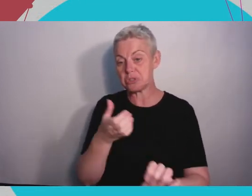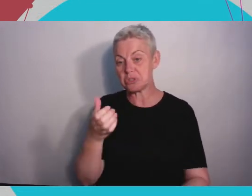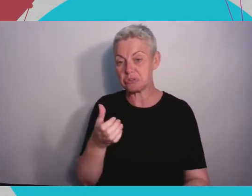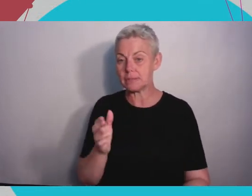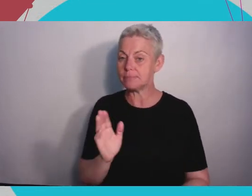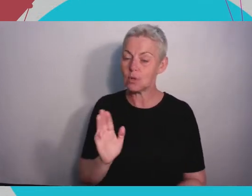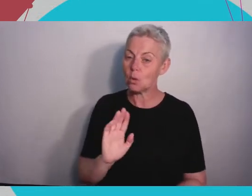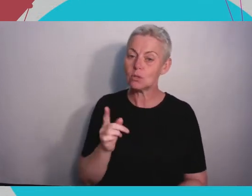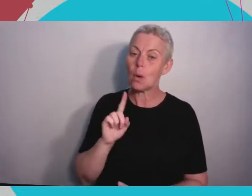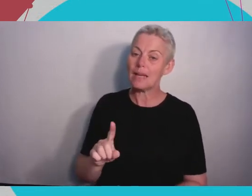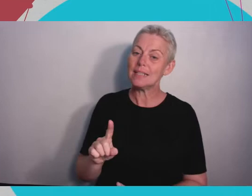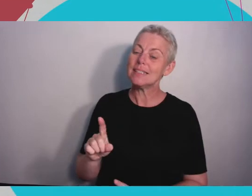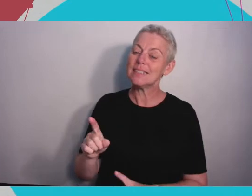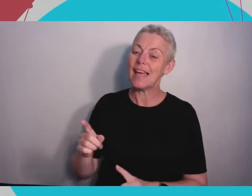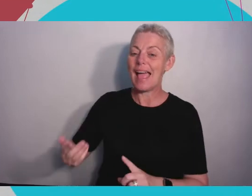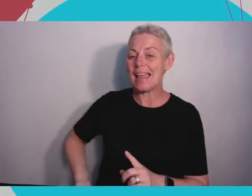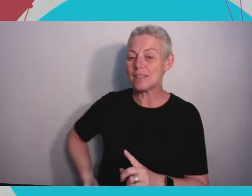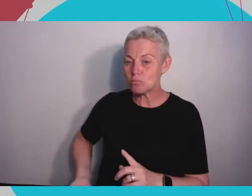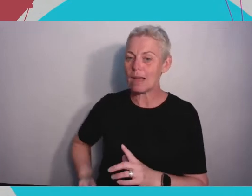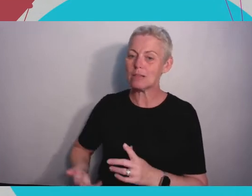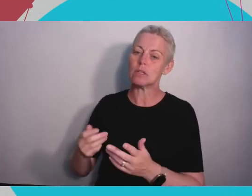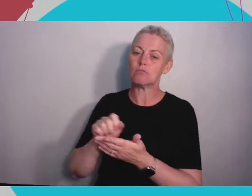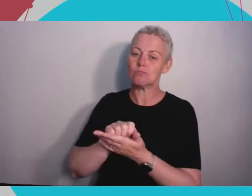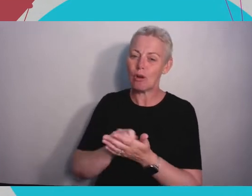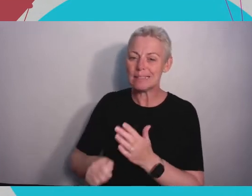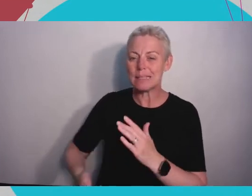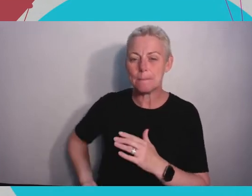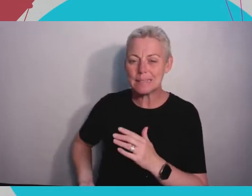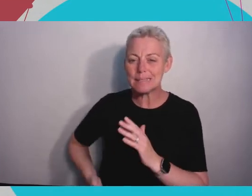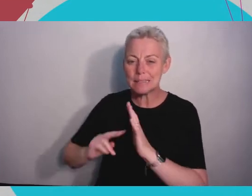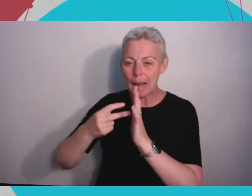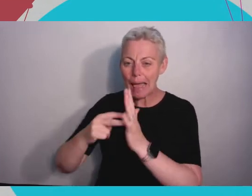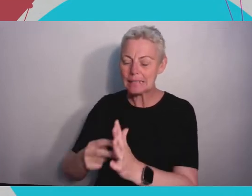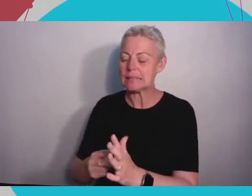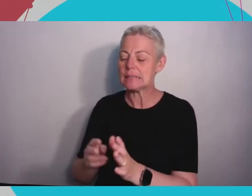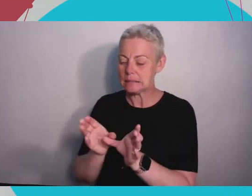of writing business plans at the same time and we had to do a Dragon's Den style pitch